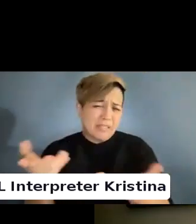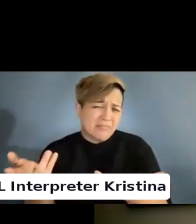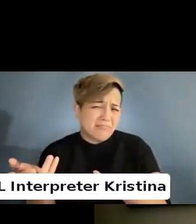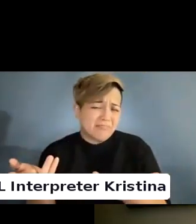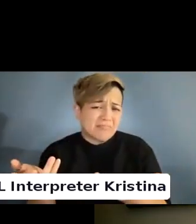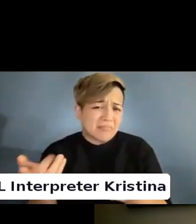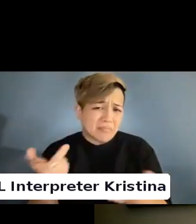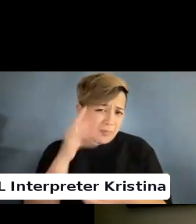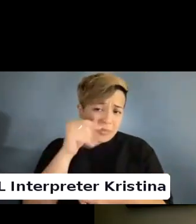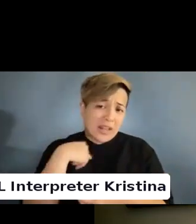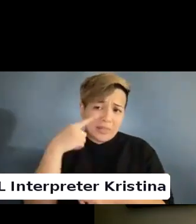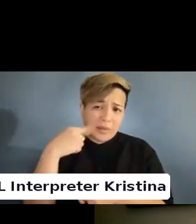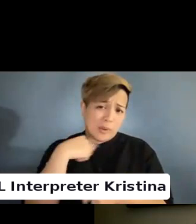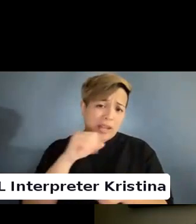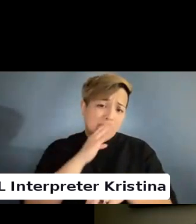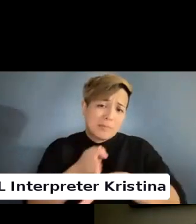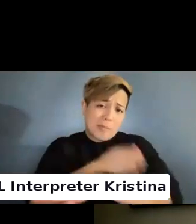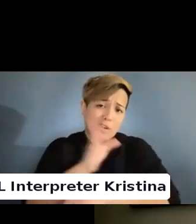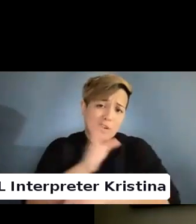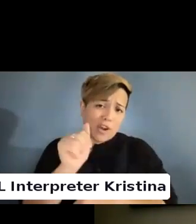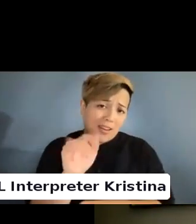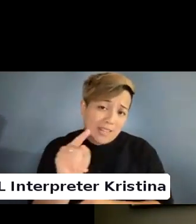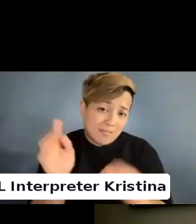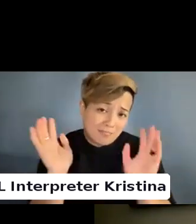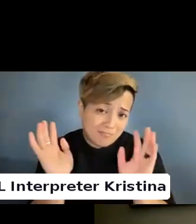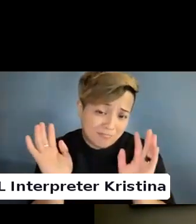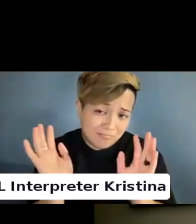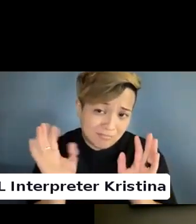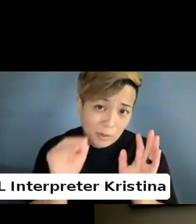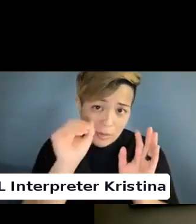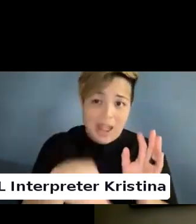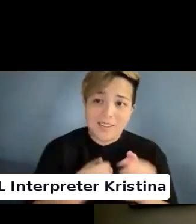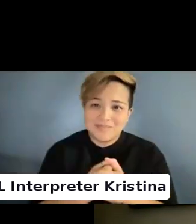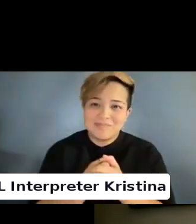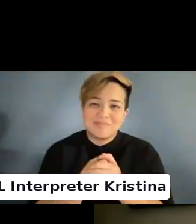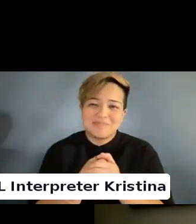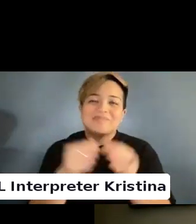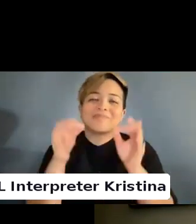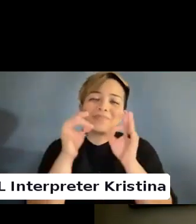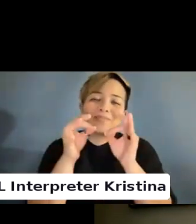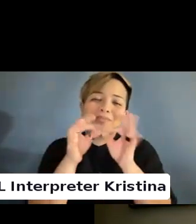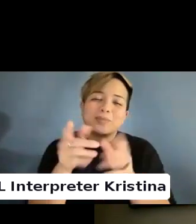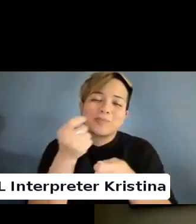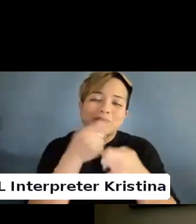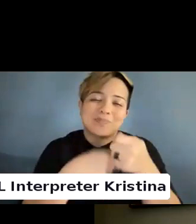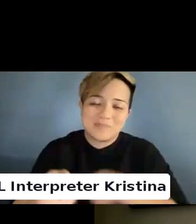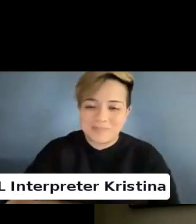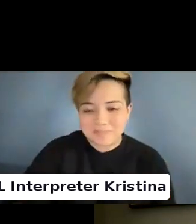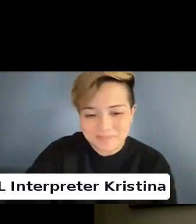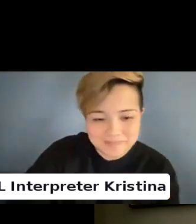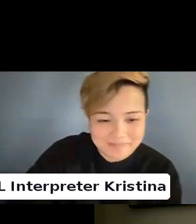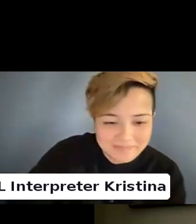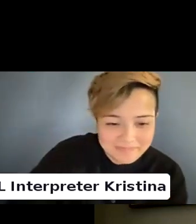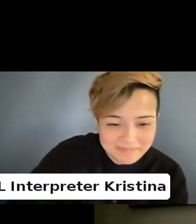And I think we could be better at it.